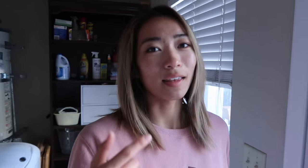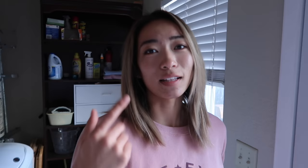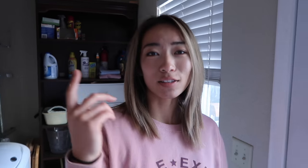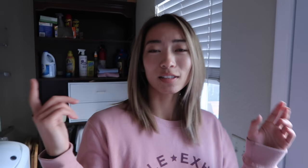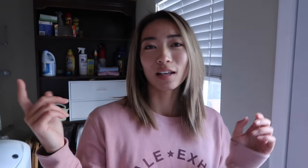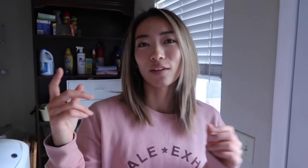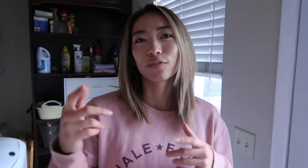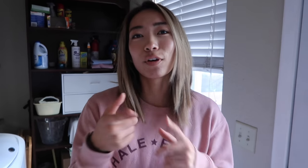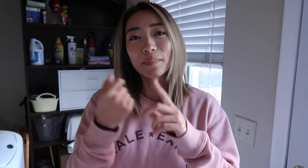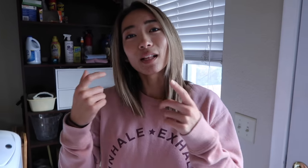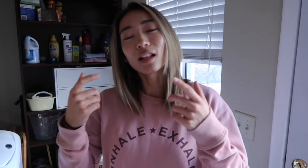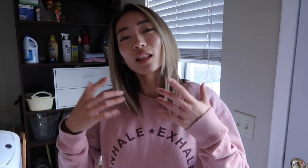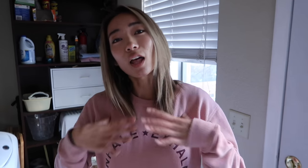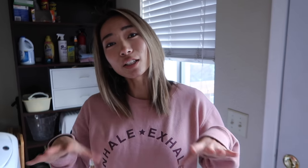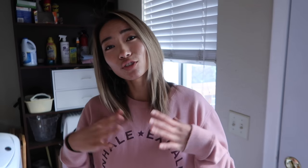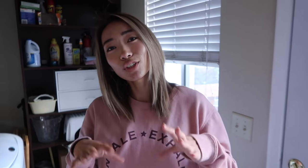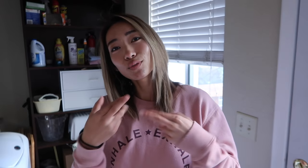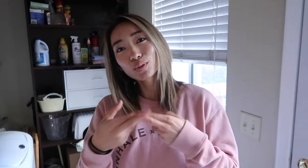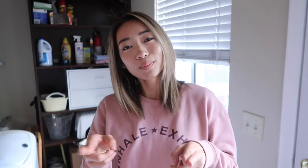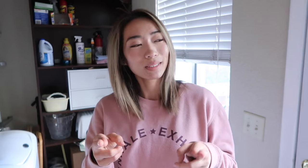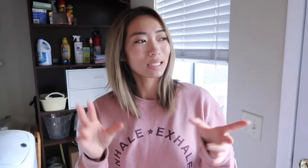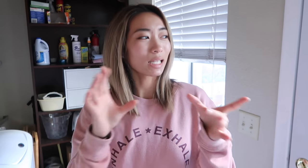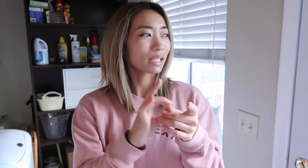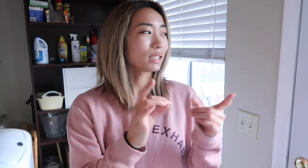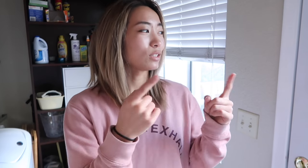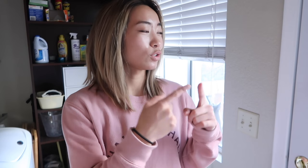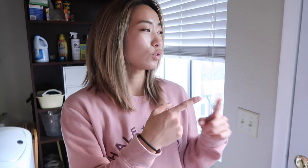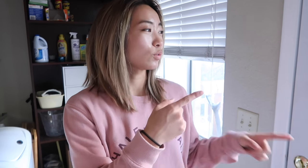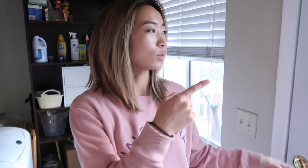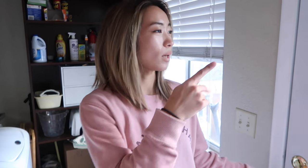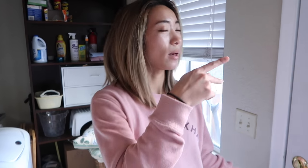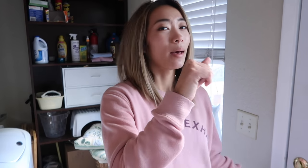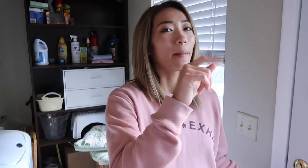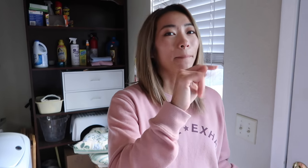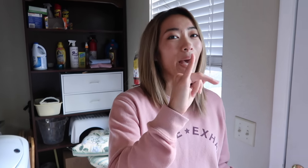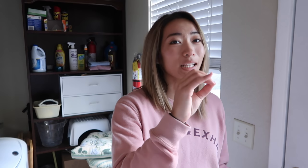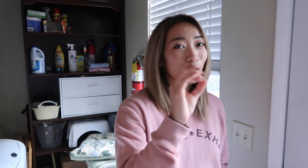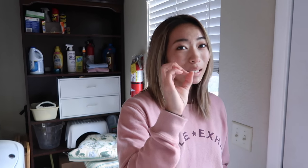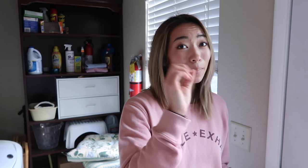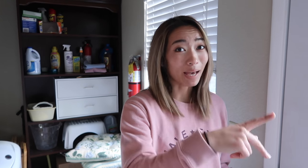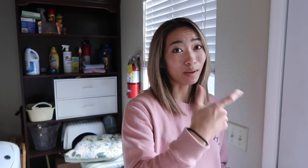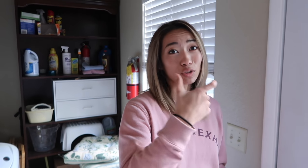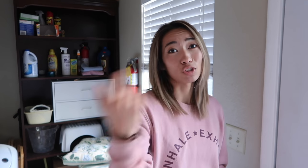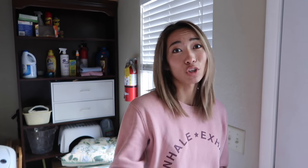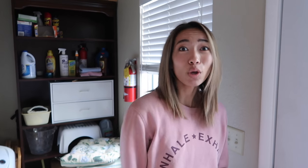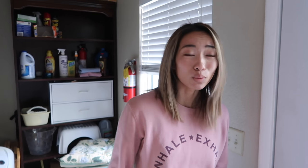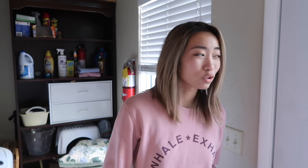and then from the laundry room connected to the patio in the back. Which is huge